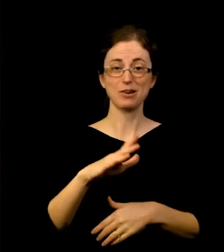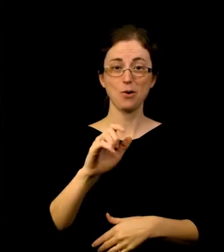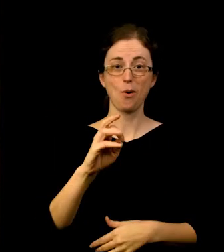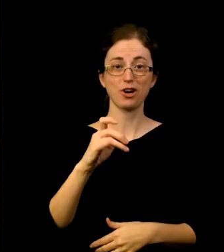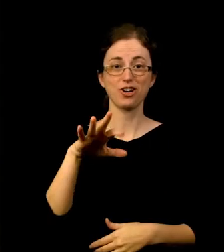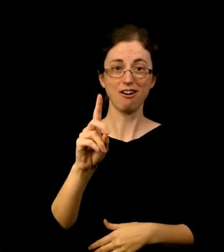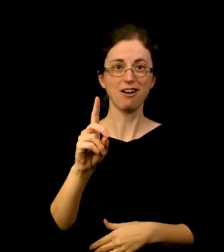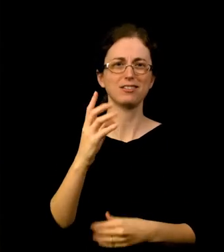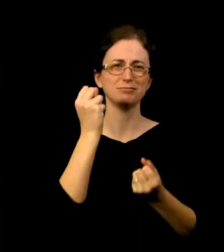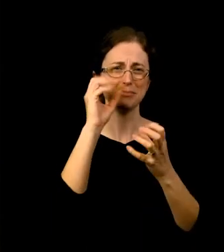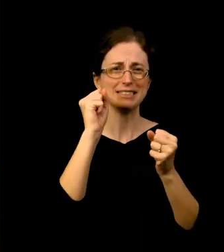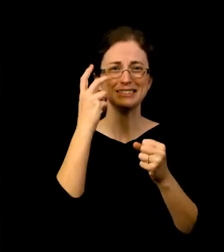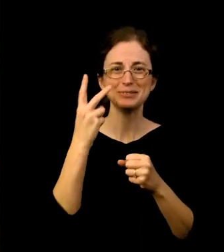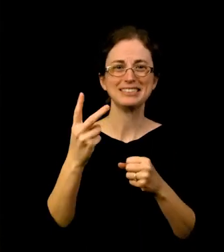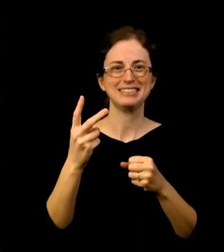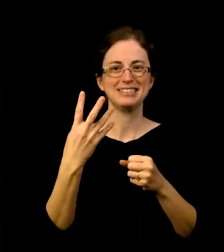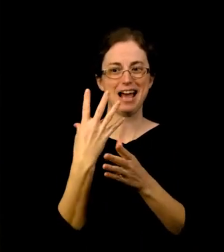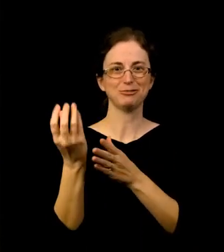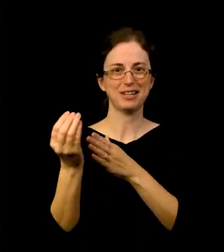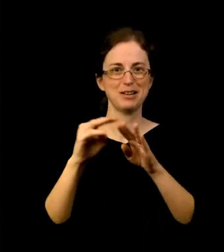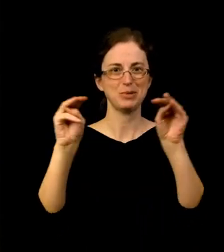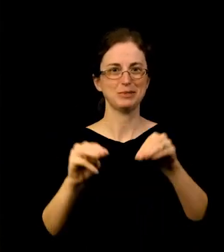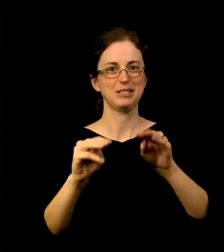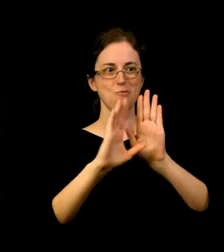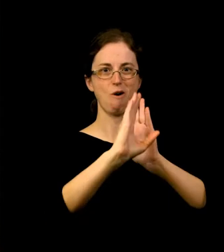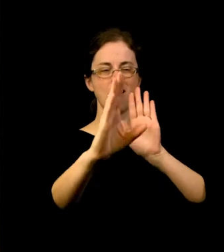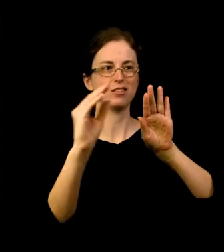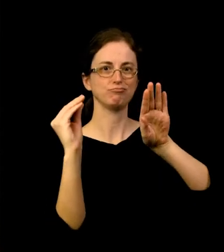walls of the Museum, as well as working with musicians and pulling out sound.